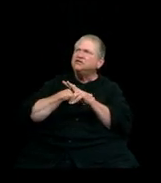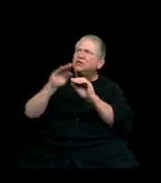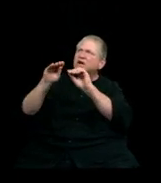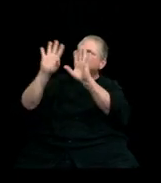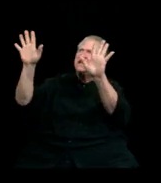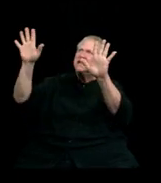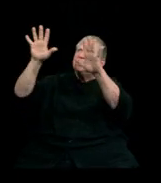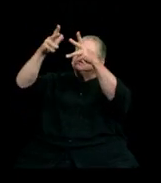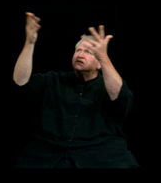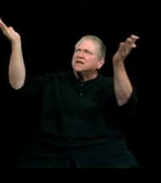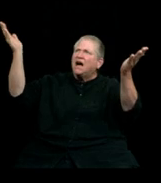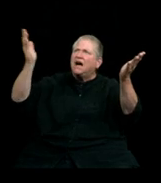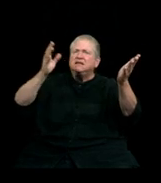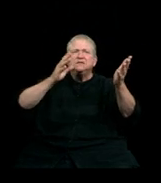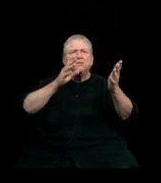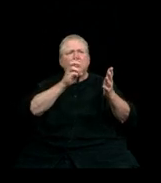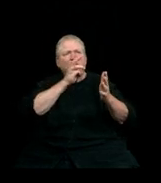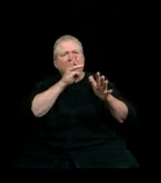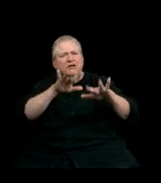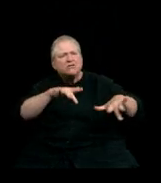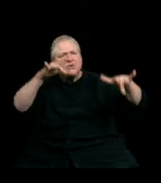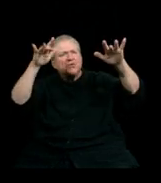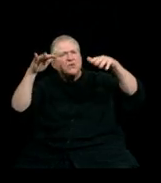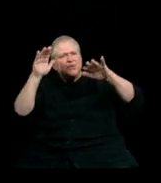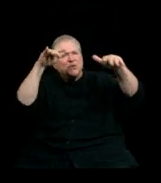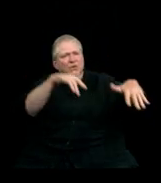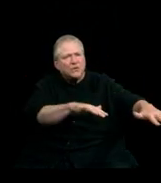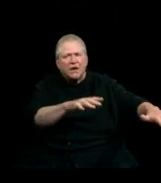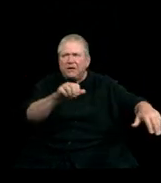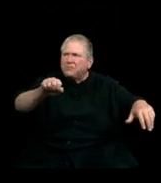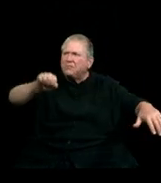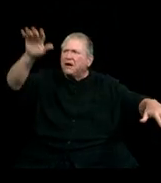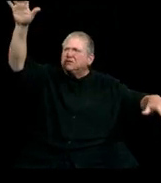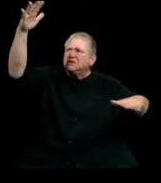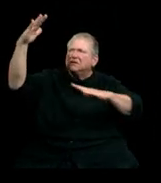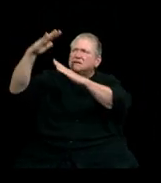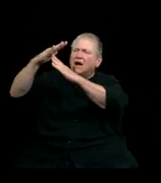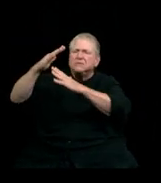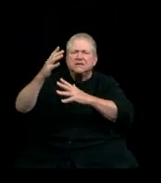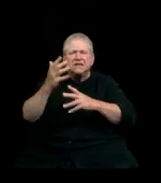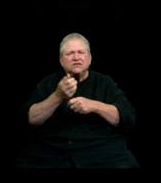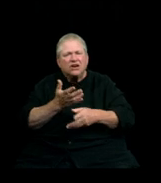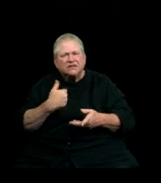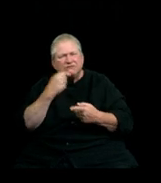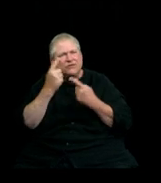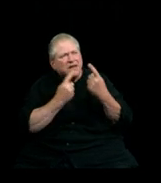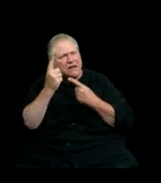sparkling waters and mountain tops. It has made us think about the fundamental value of relationships